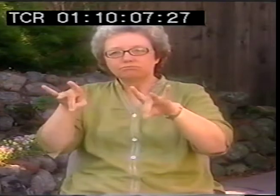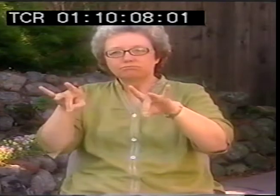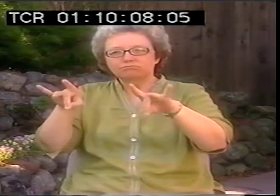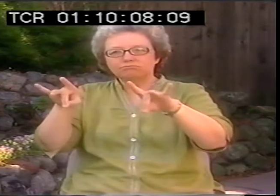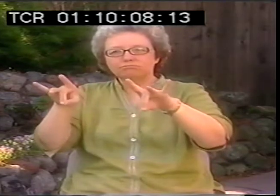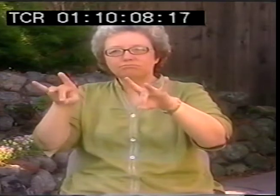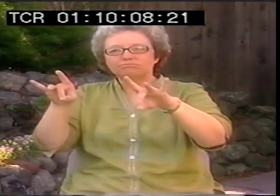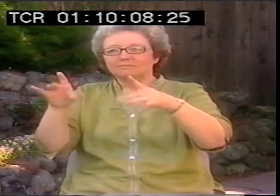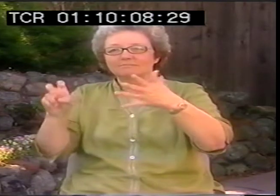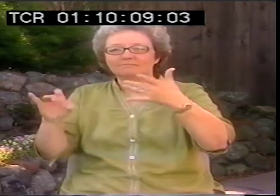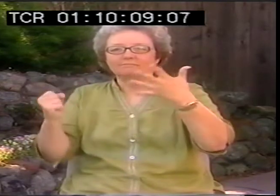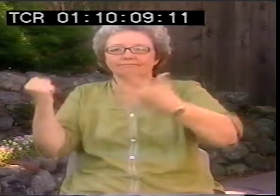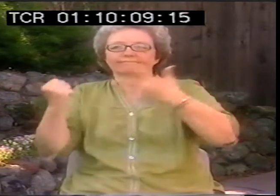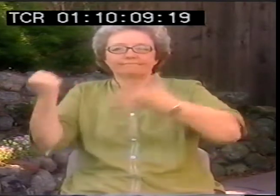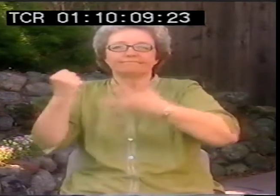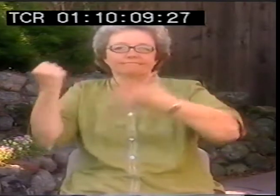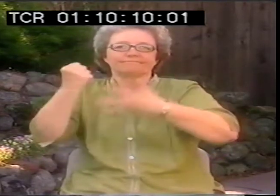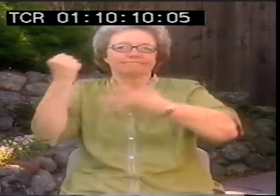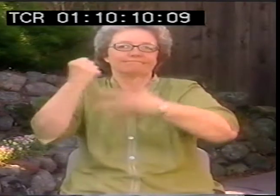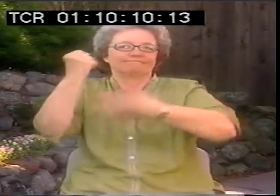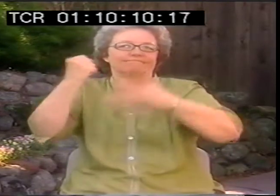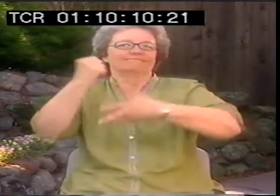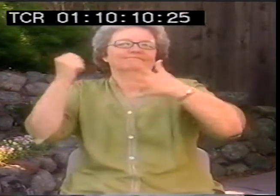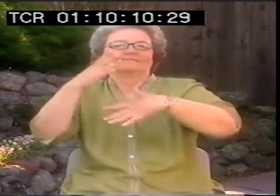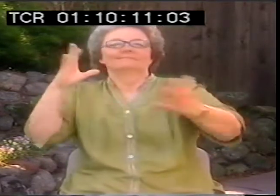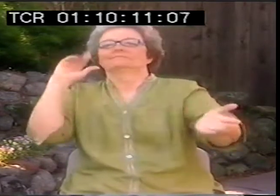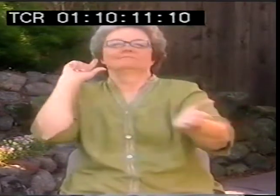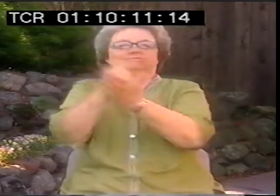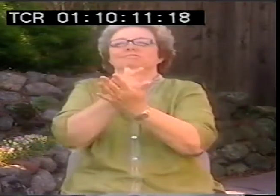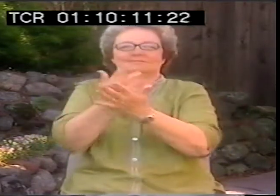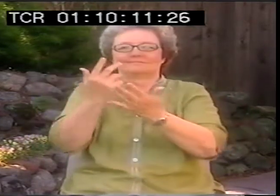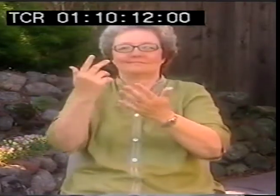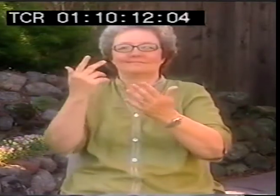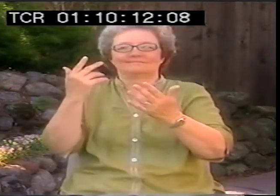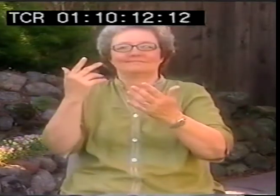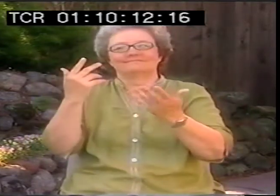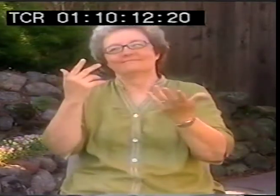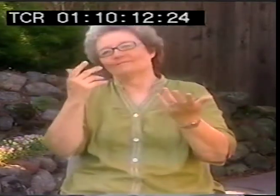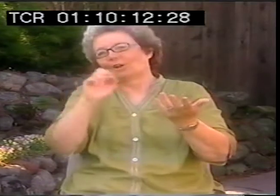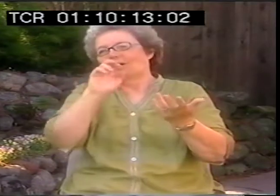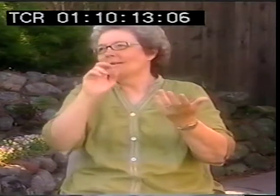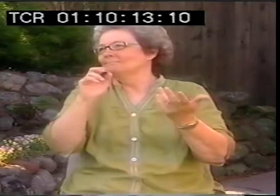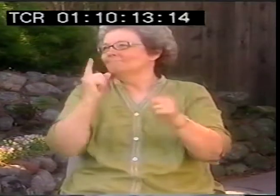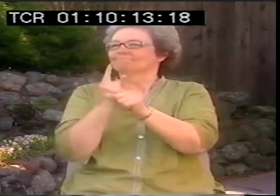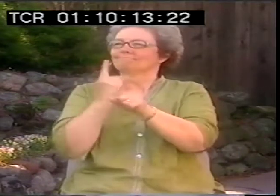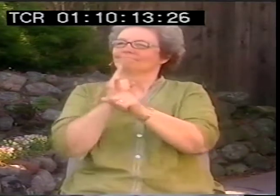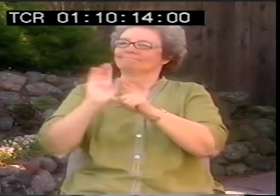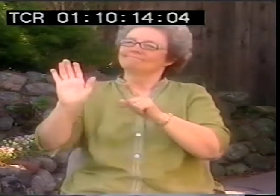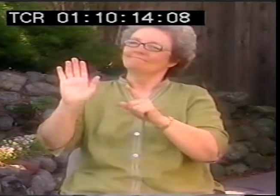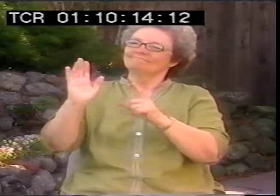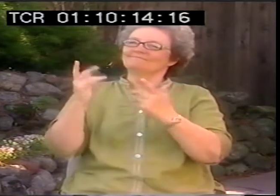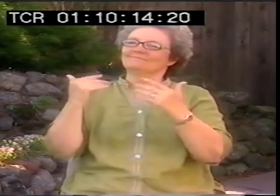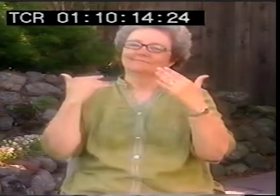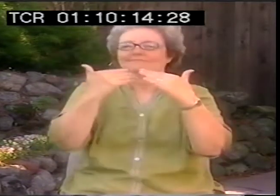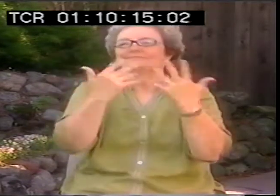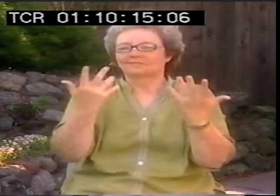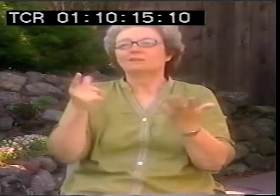until he graduated at the appropriate age with his cohort. He tested and he actually got into Gallaudet.